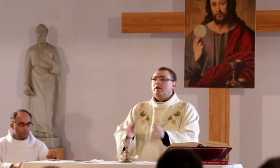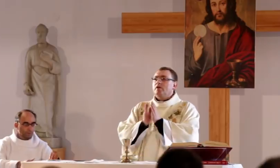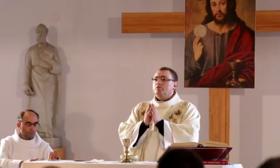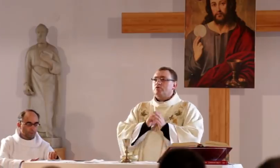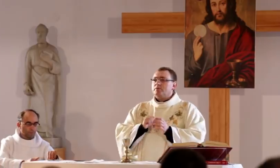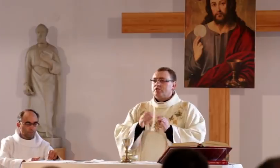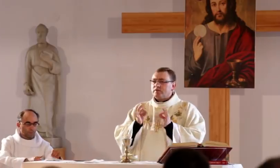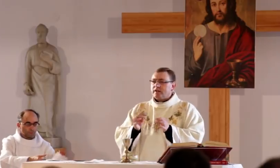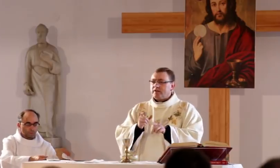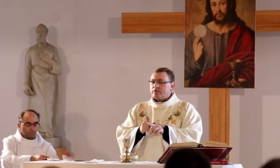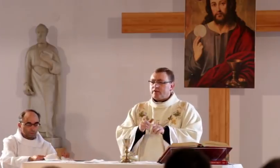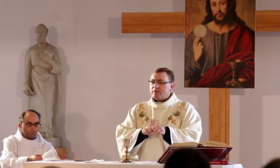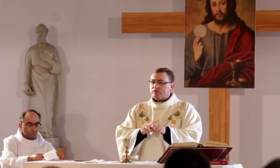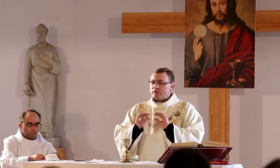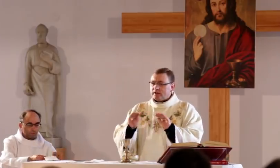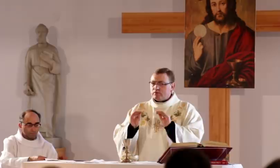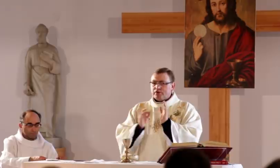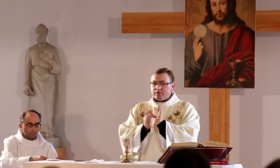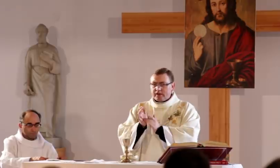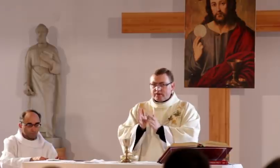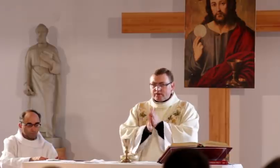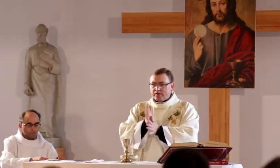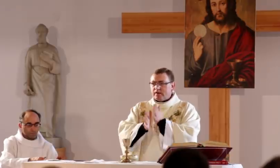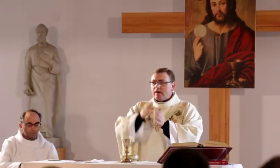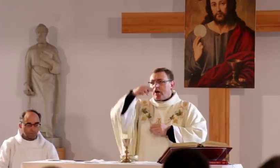Now, let us pray as Jesus thought us: